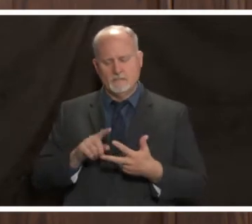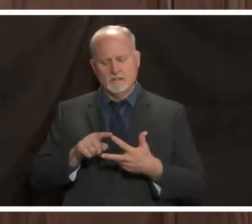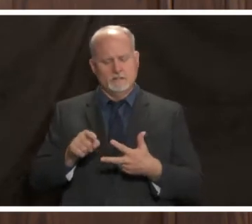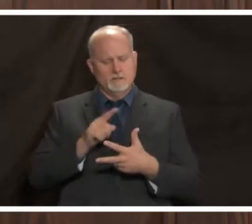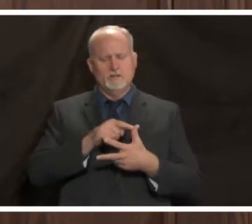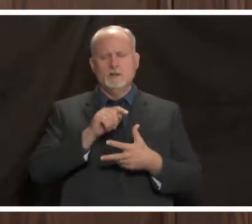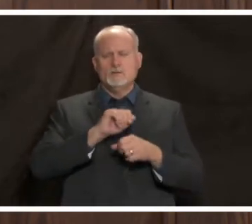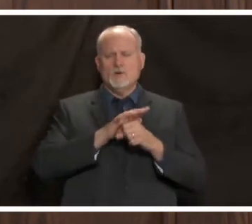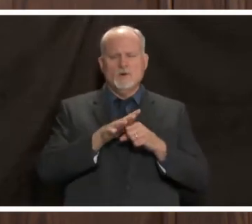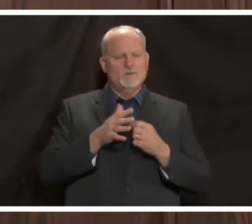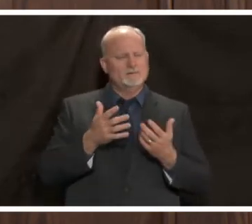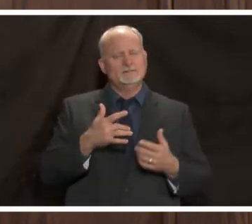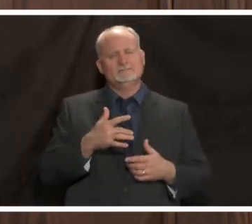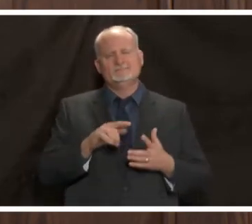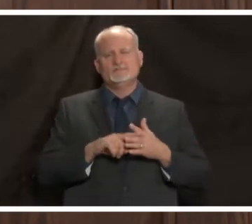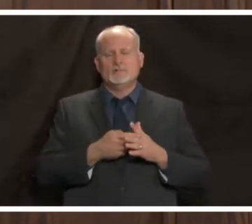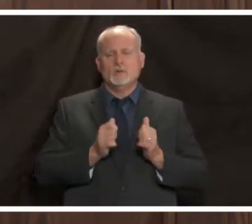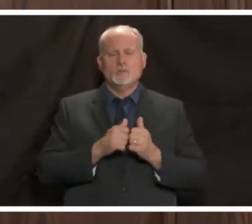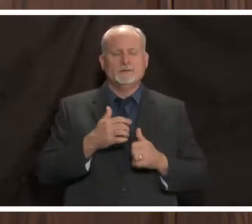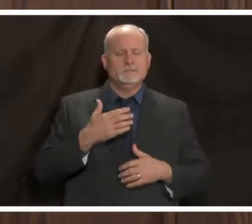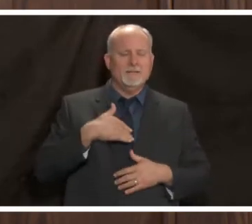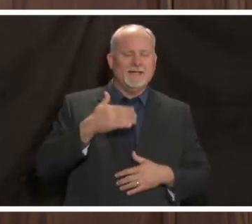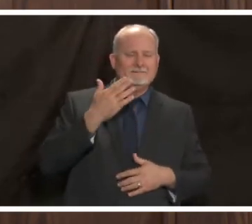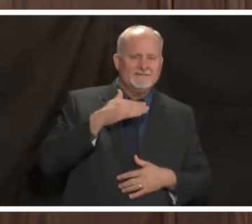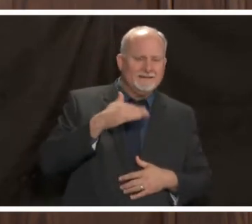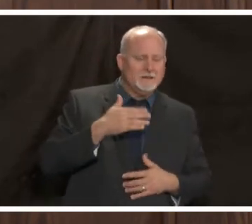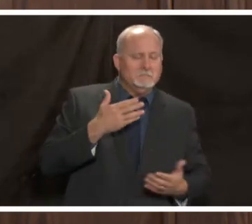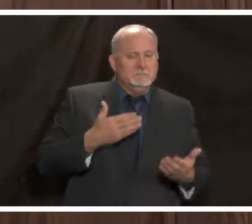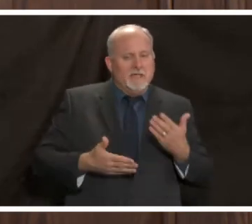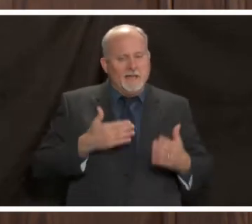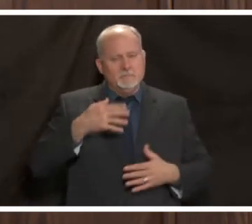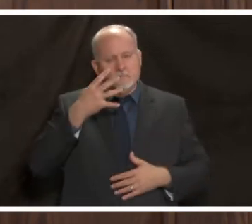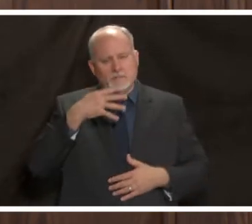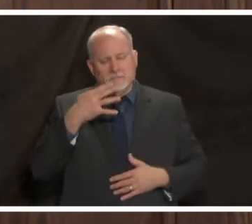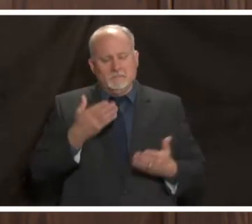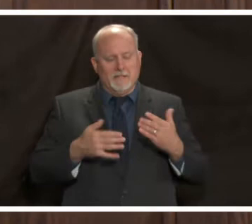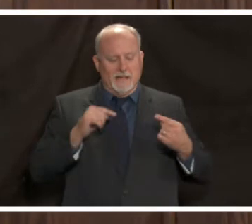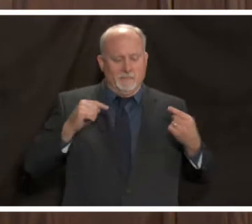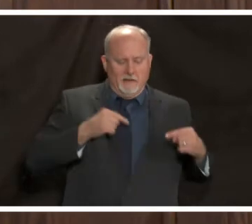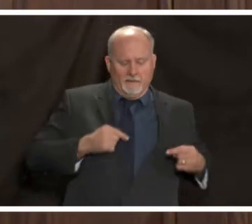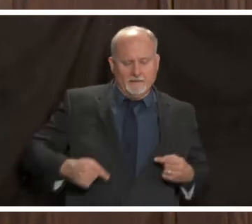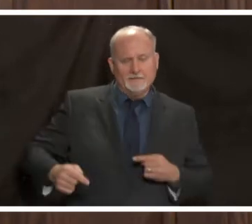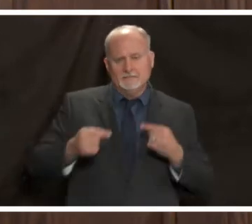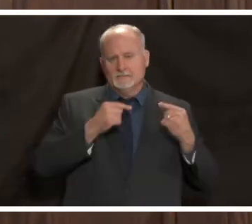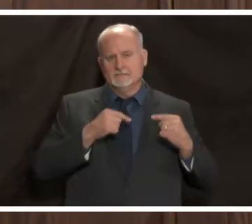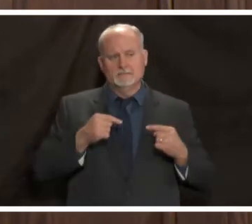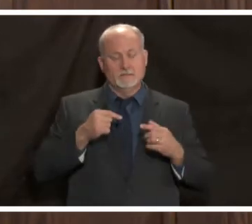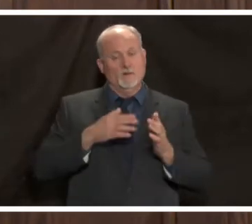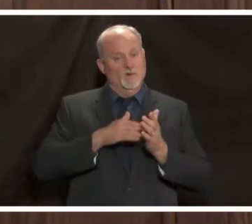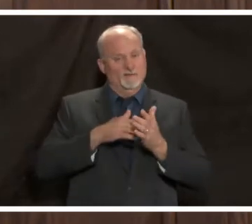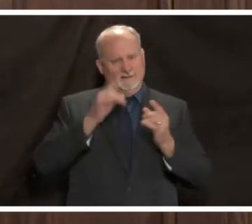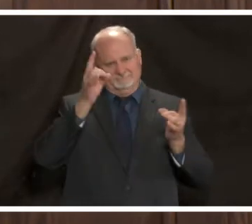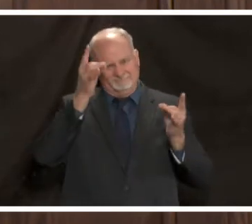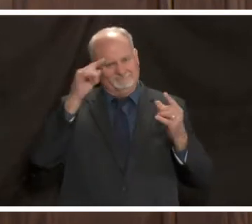bad feeling maybe a runny nose maybe some body aches oftentimes severe headaches maybe diarrhea